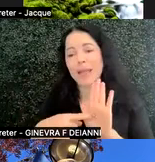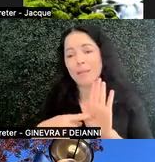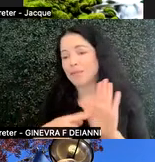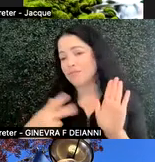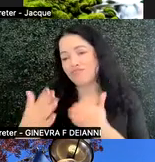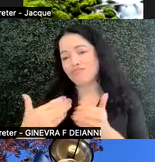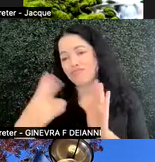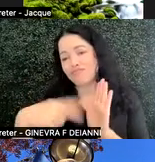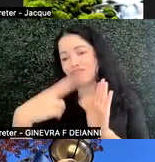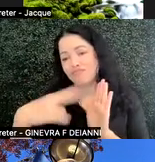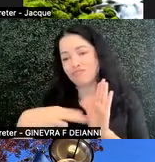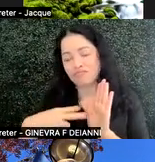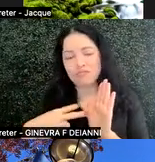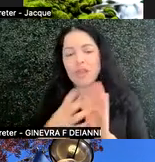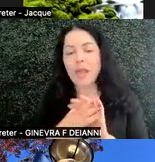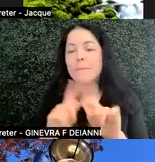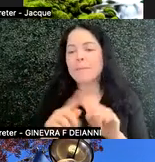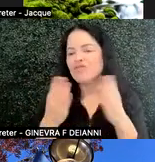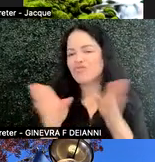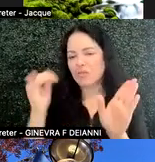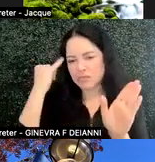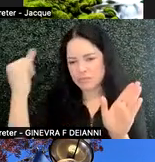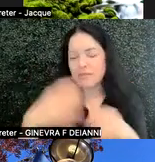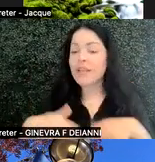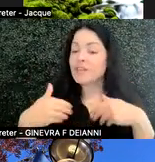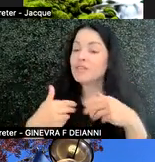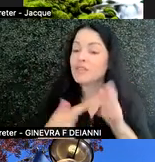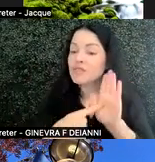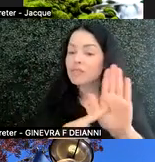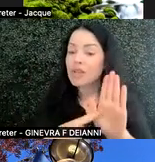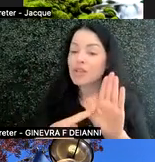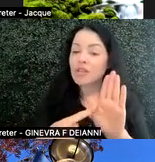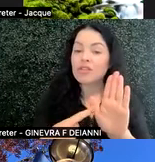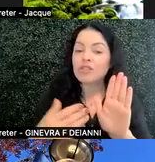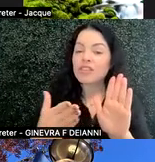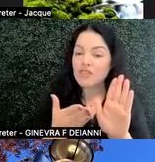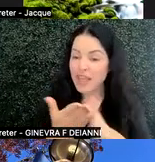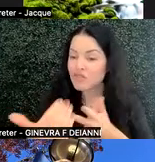But the general premise is providing transparent information to students on the purpose, task,